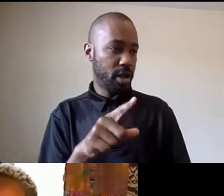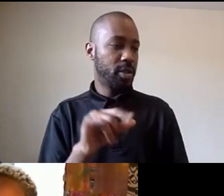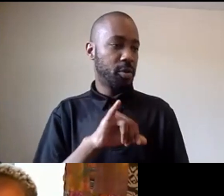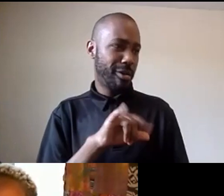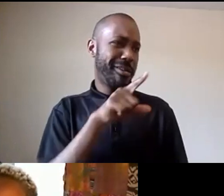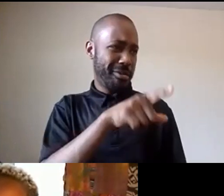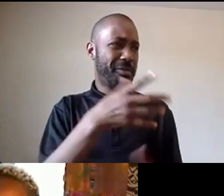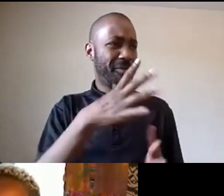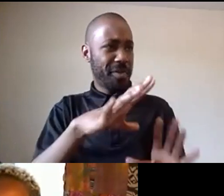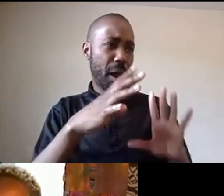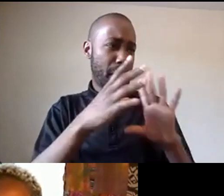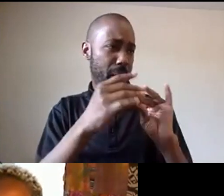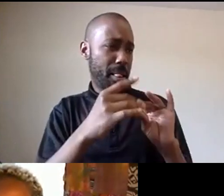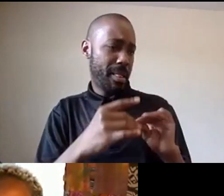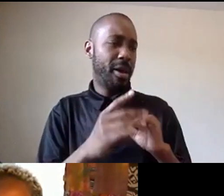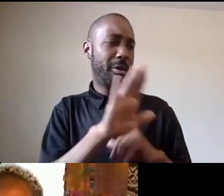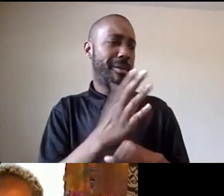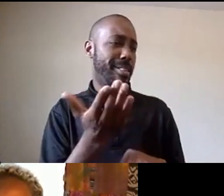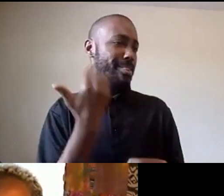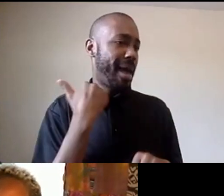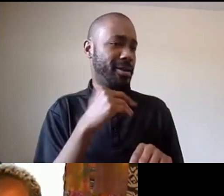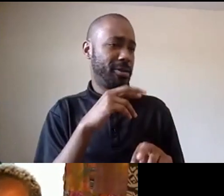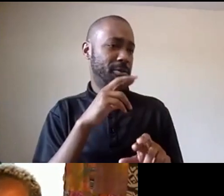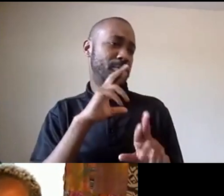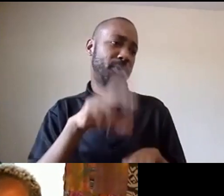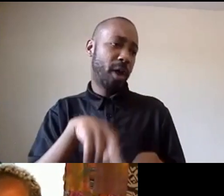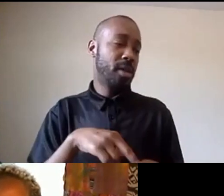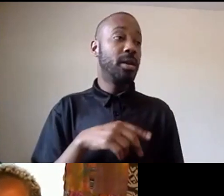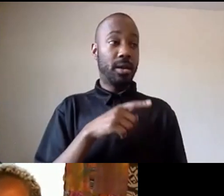response and it says as a csun professor can you discuss how